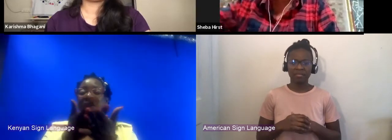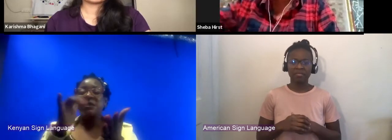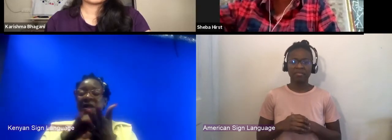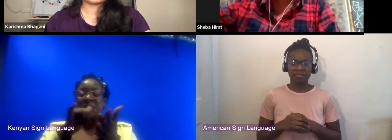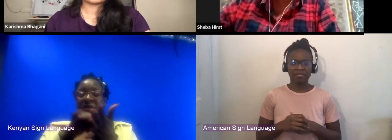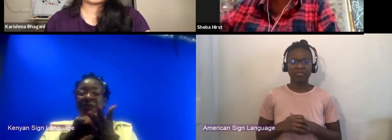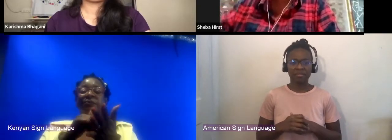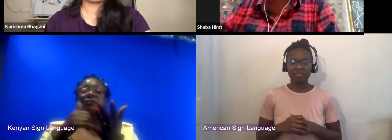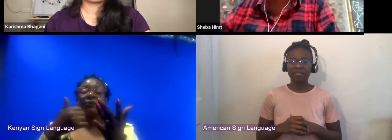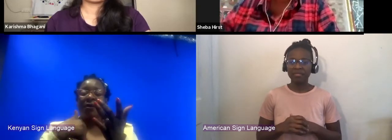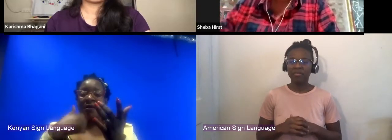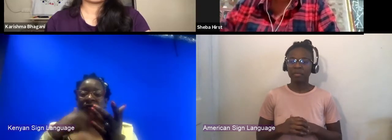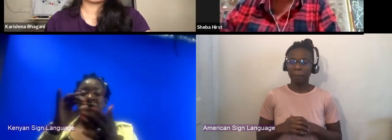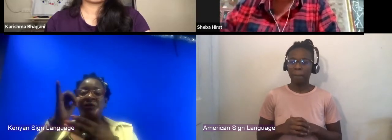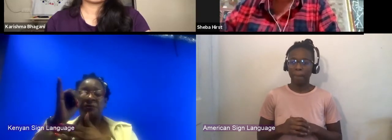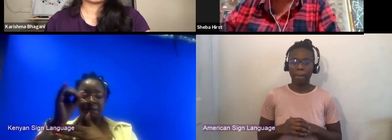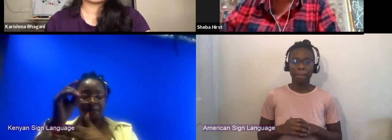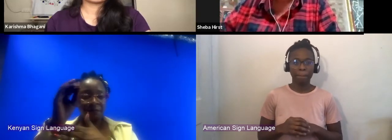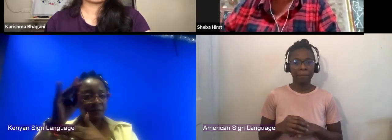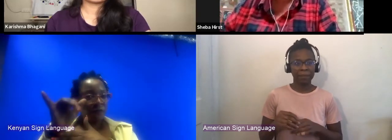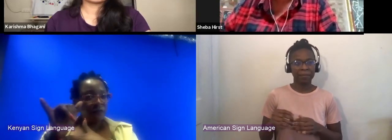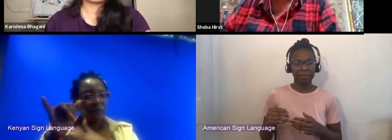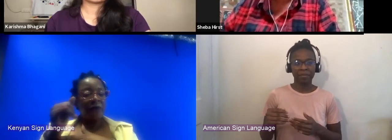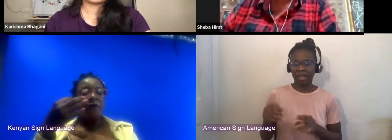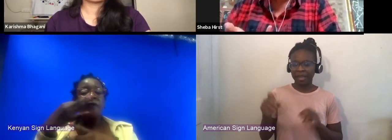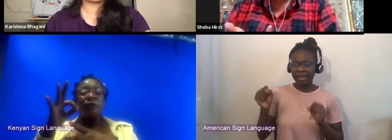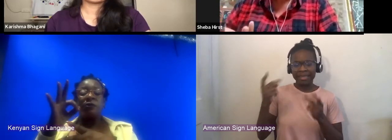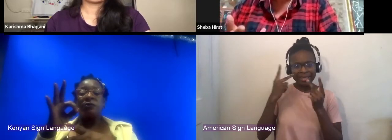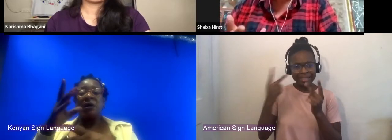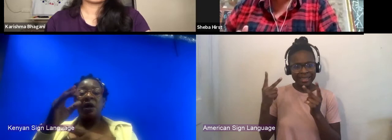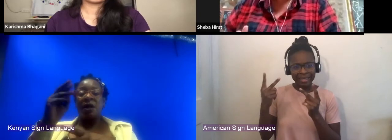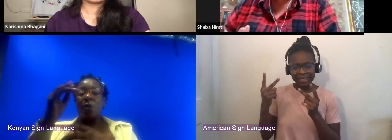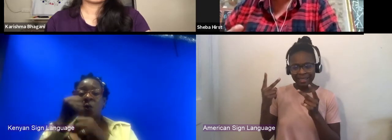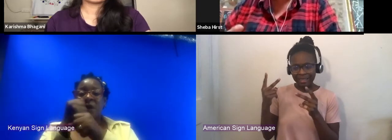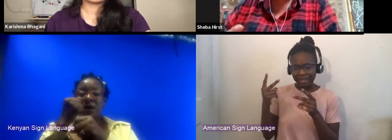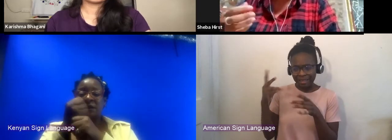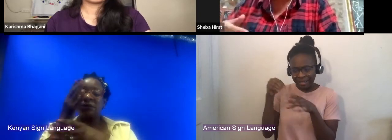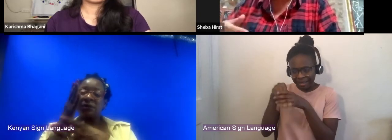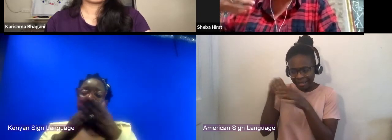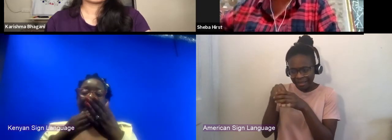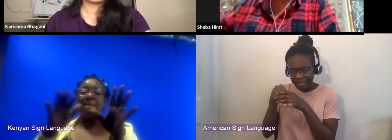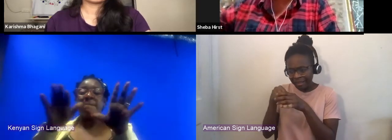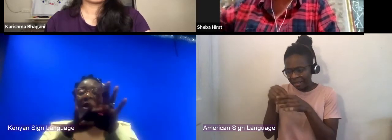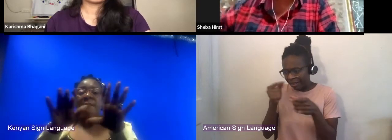because you can see what the inner workings are. Some members of our crew had the opportunity to sit